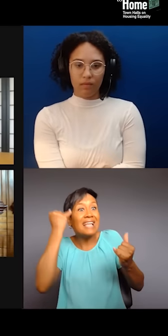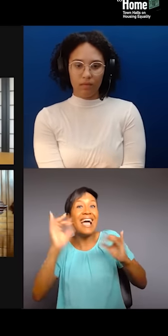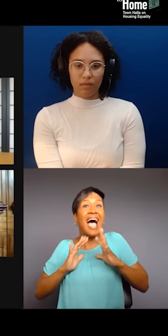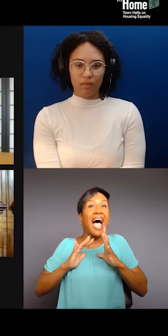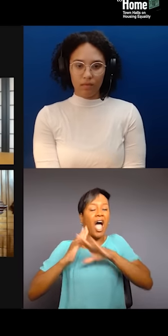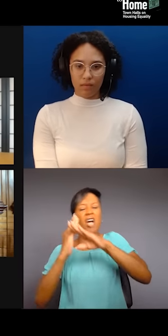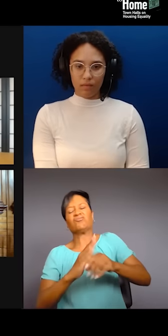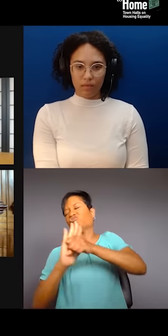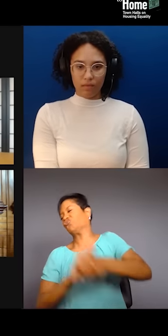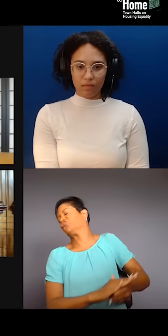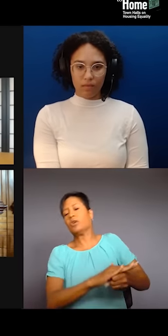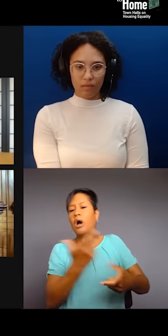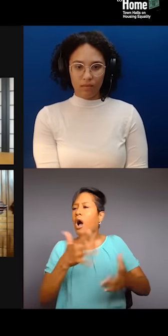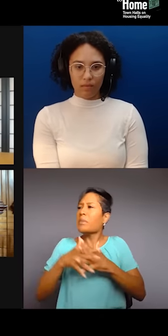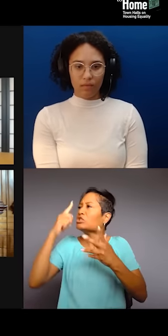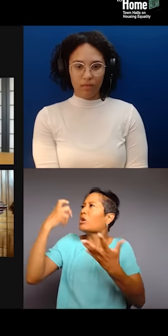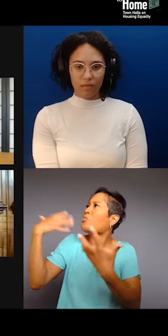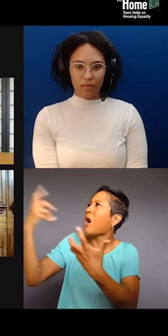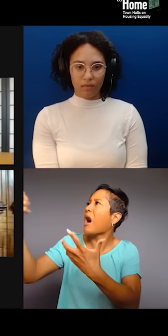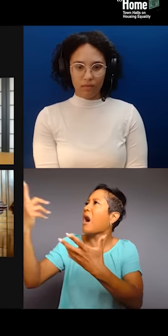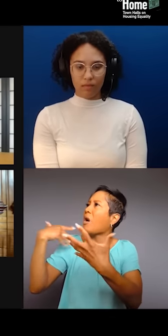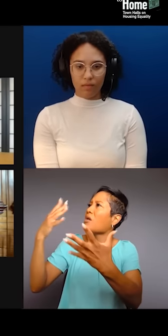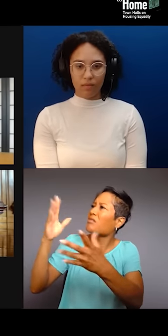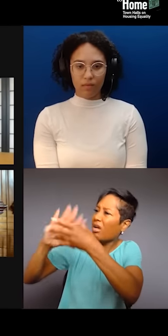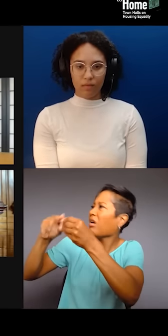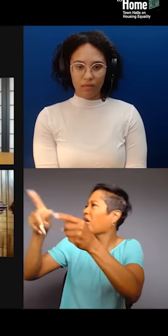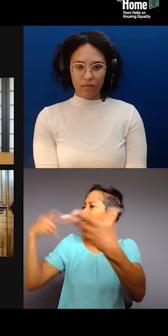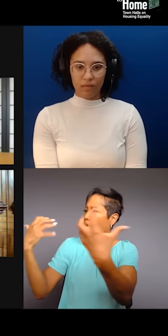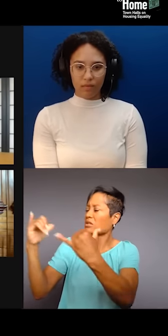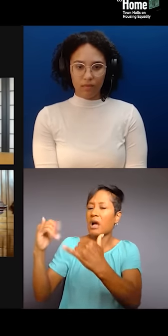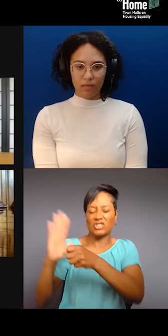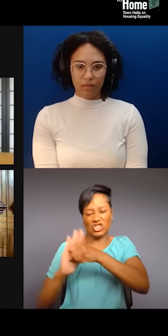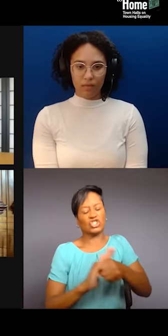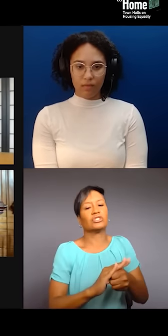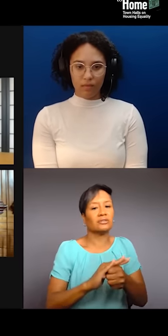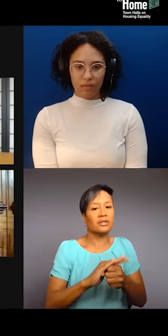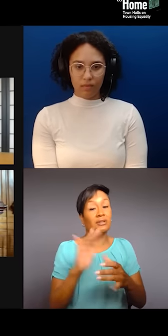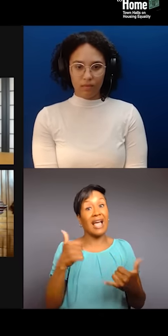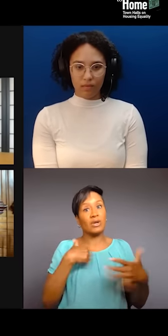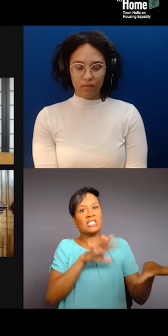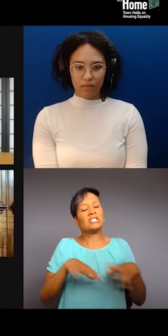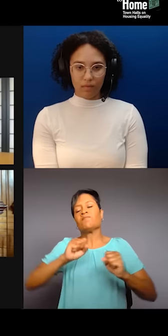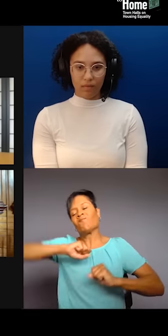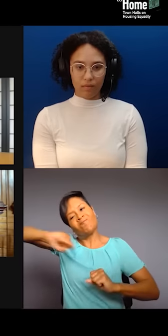that everybody always talks about. So, that's what our movement has been about. And we've used the social power of the superpower,